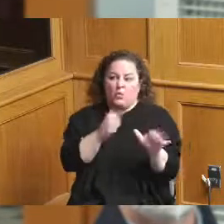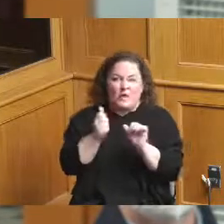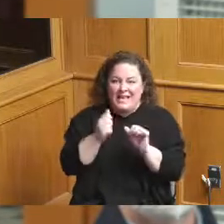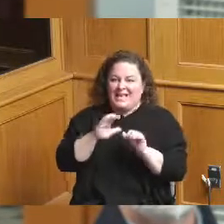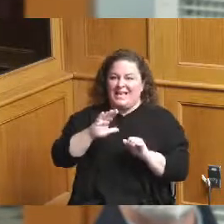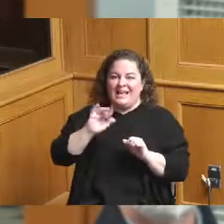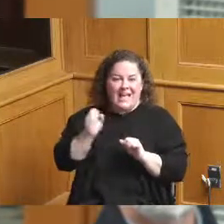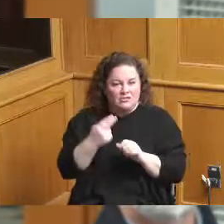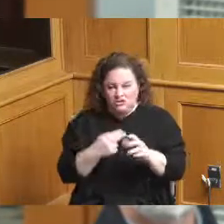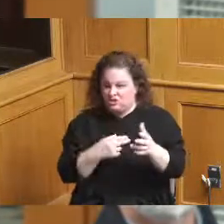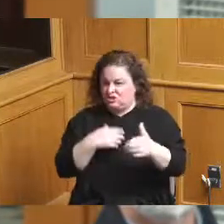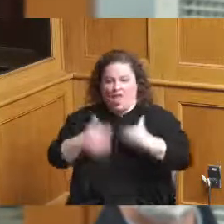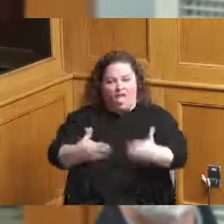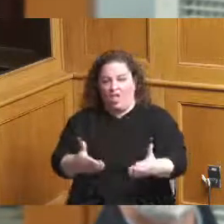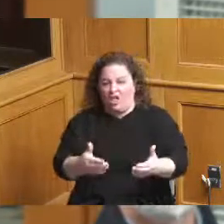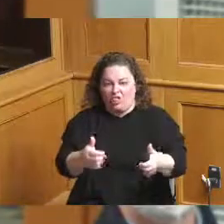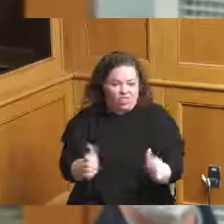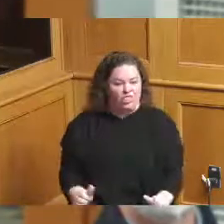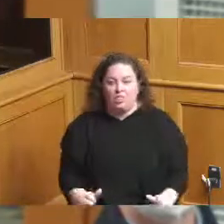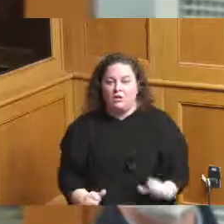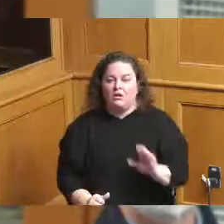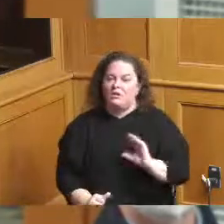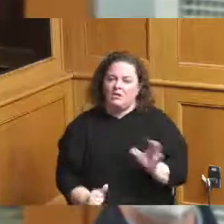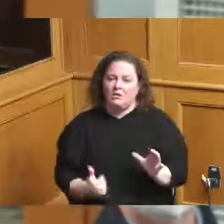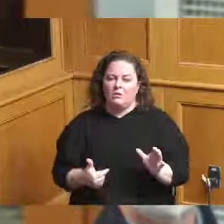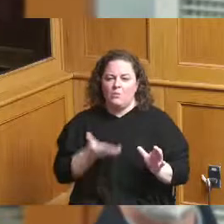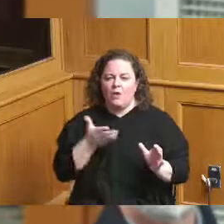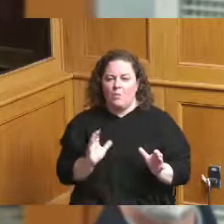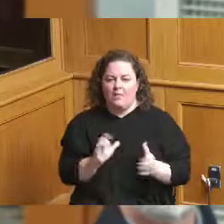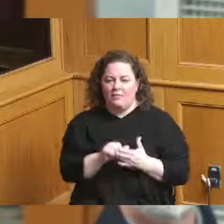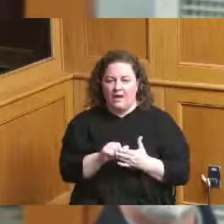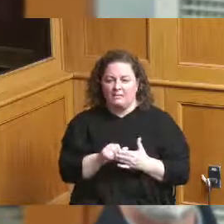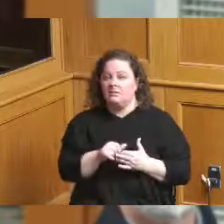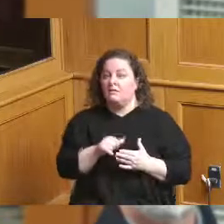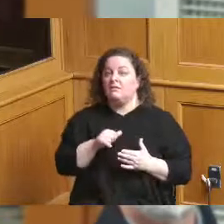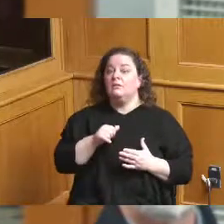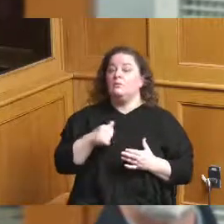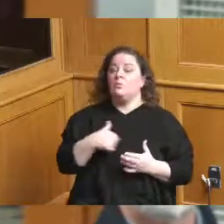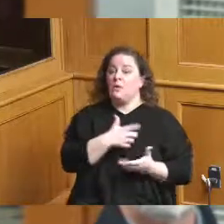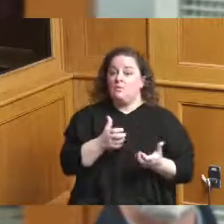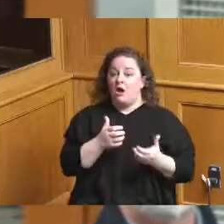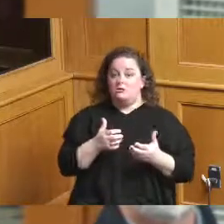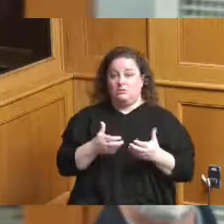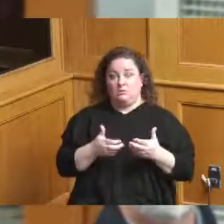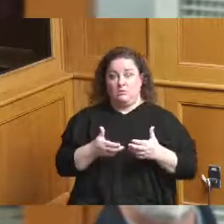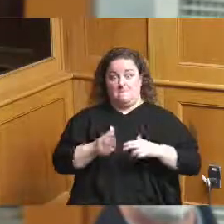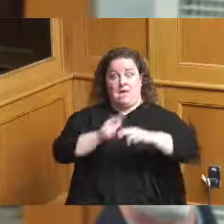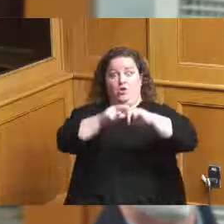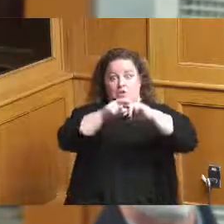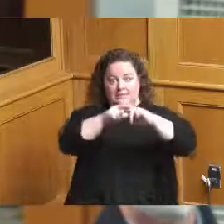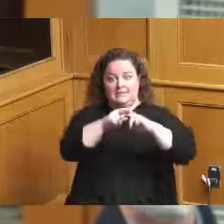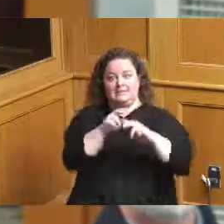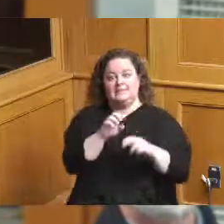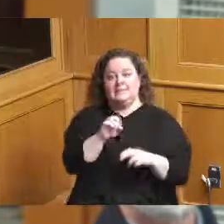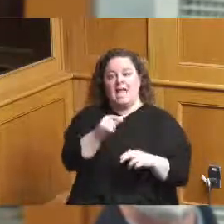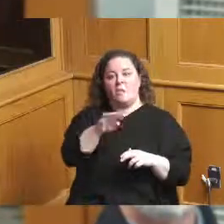hold on ownership there it has nothing to do with not wanting folks to build their equity and I think we're very open to strategies and we're working with some new some of our